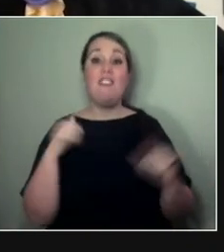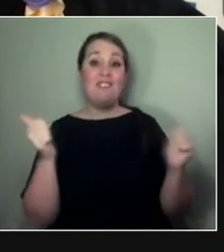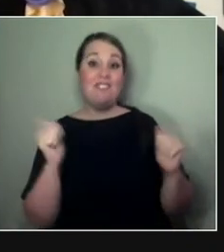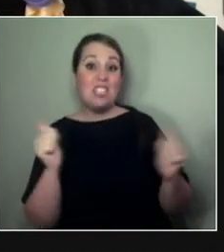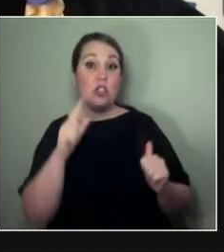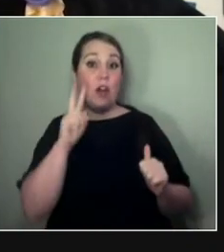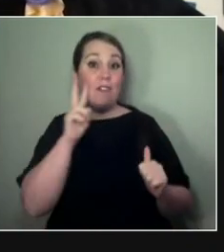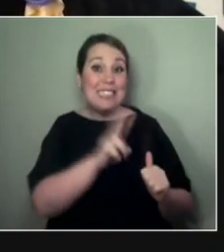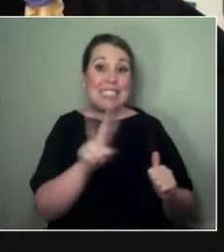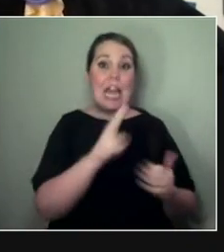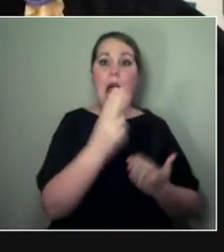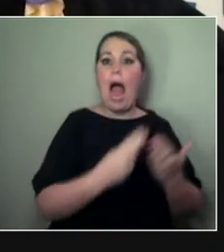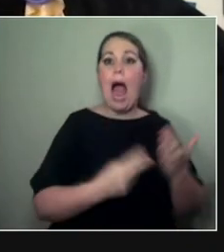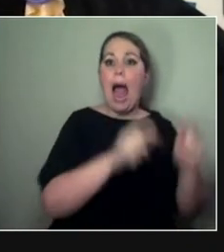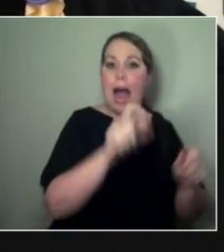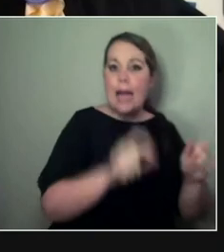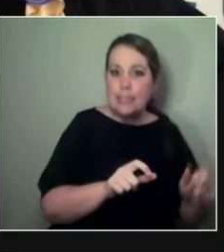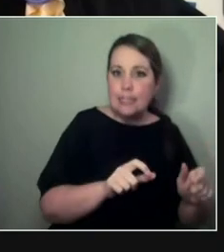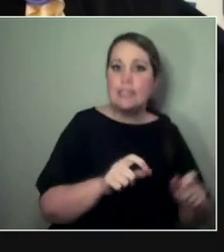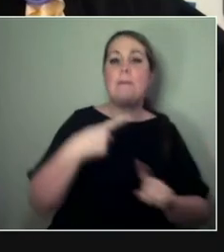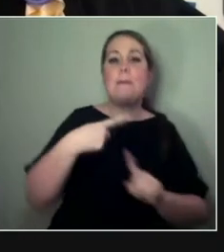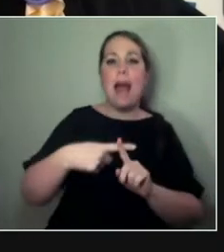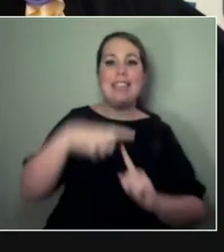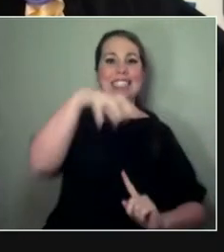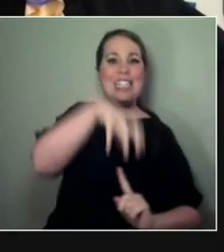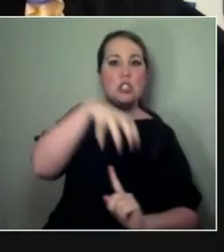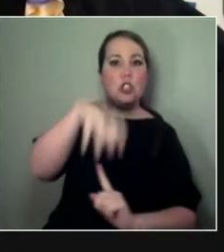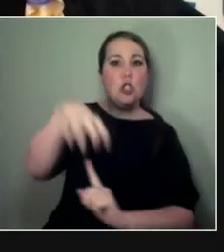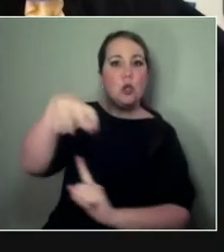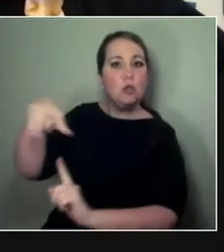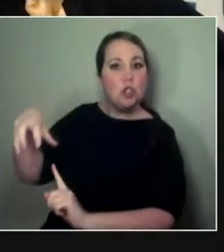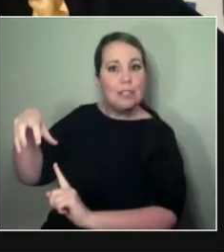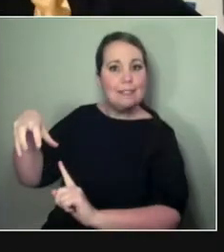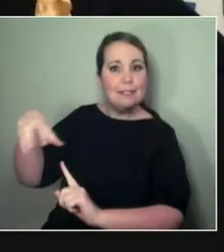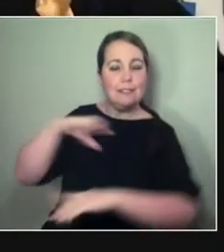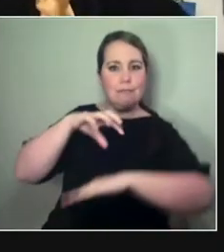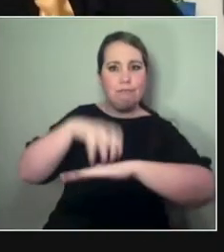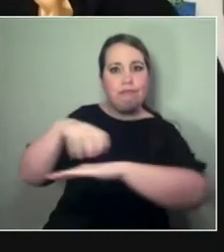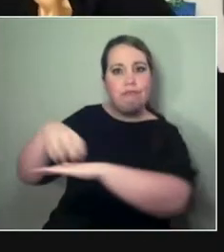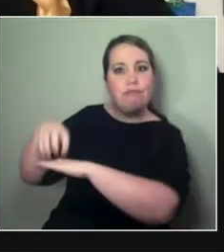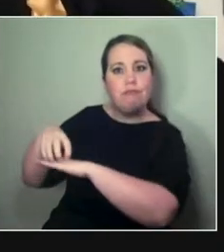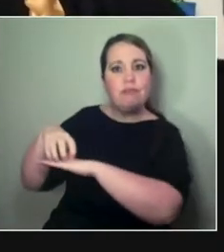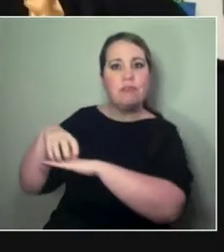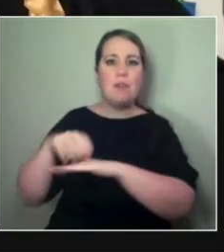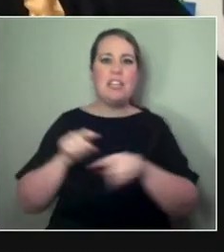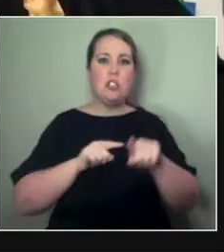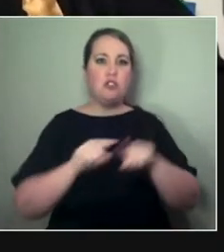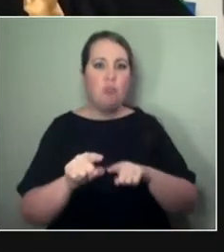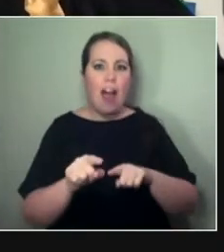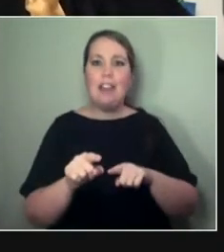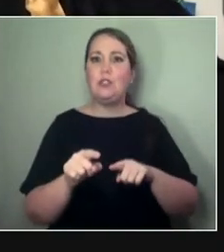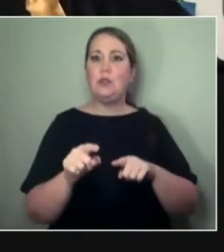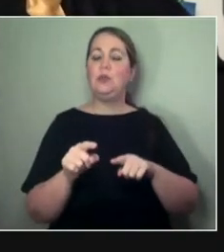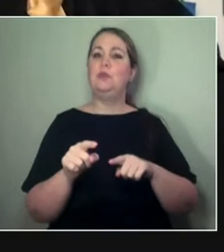that artists and institutions alike have been racing to restart.